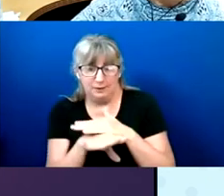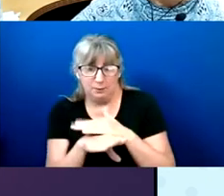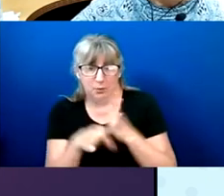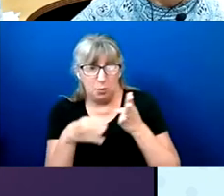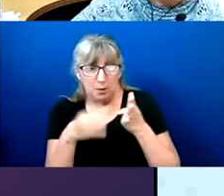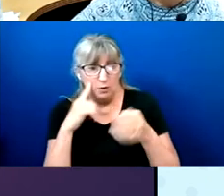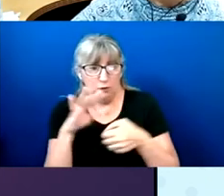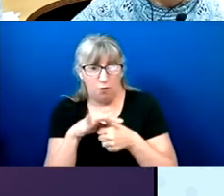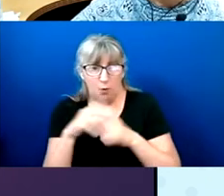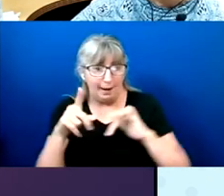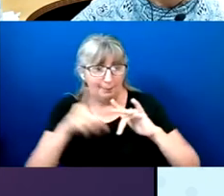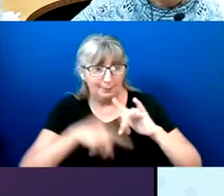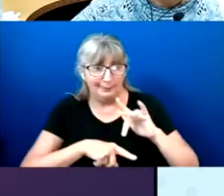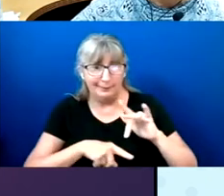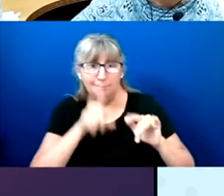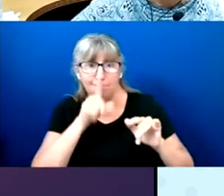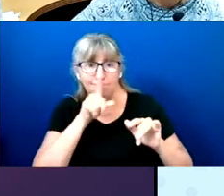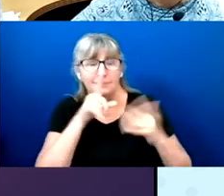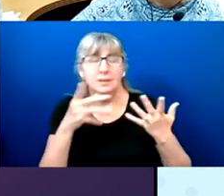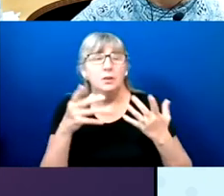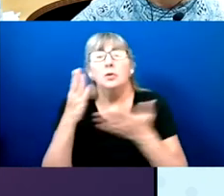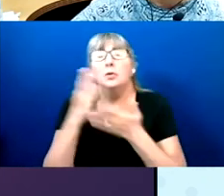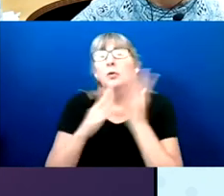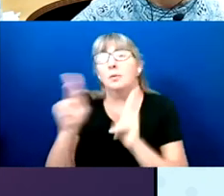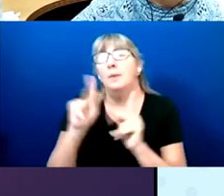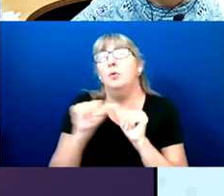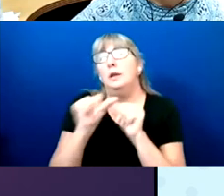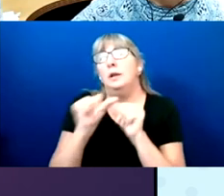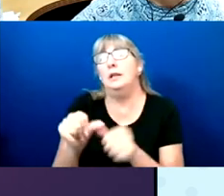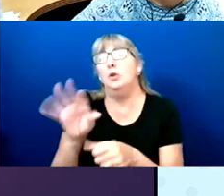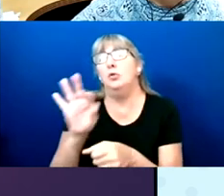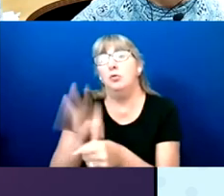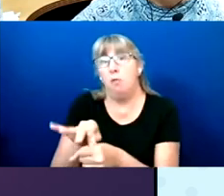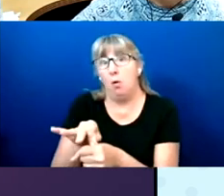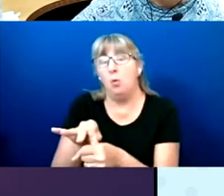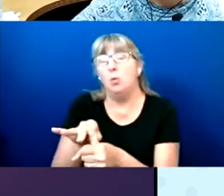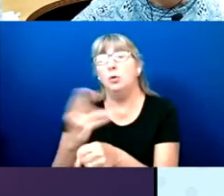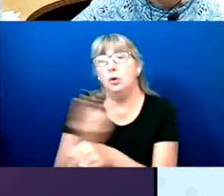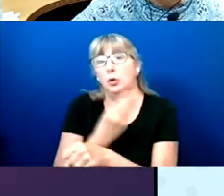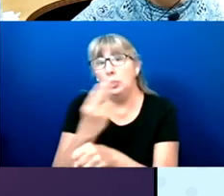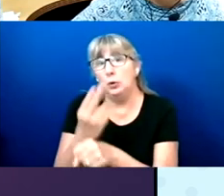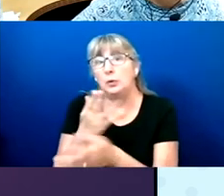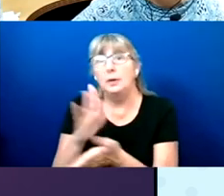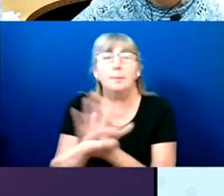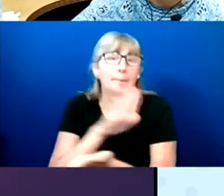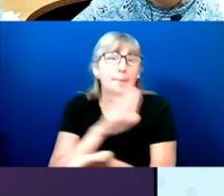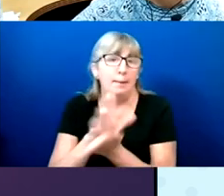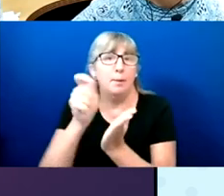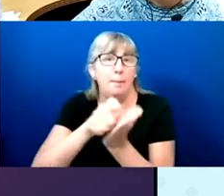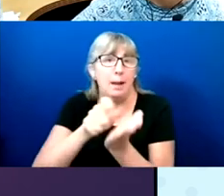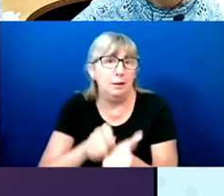And so some people continued to vote using a paper ballot, because they had used that